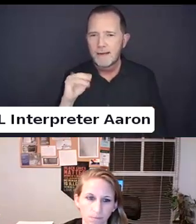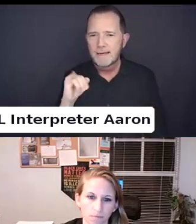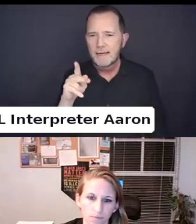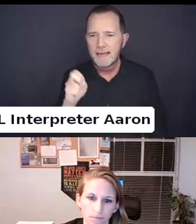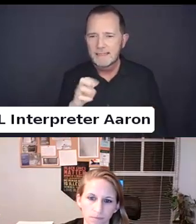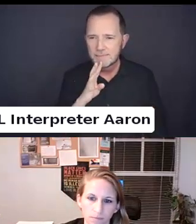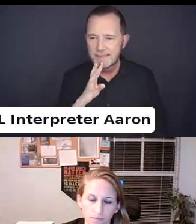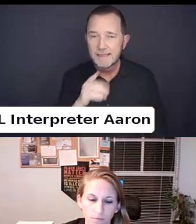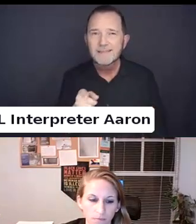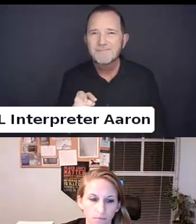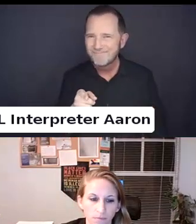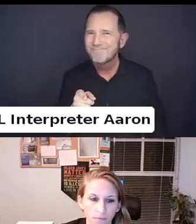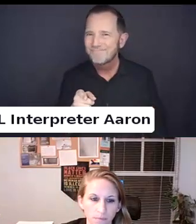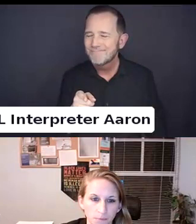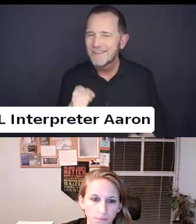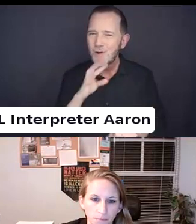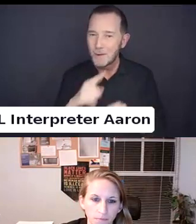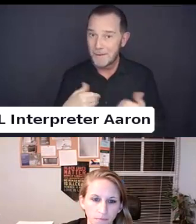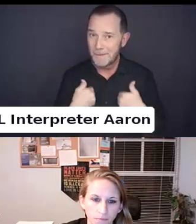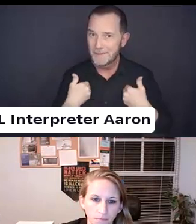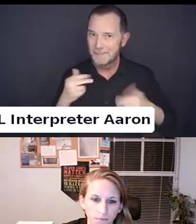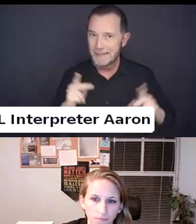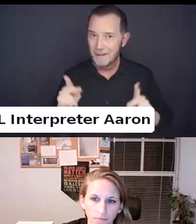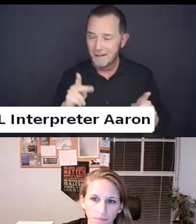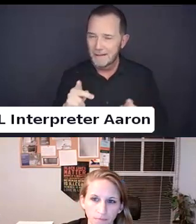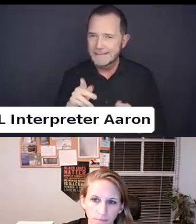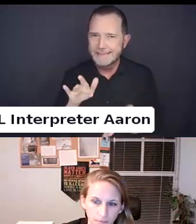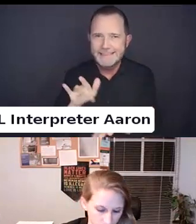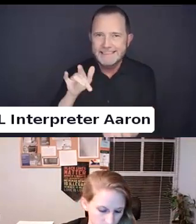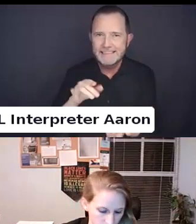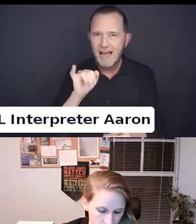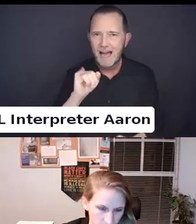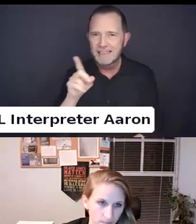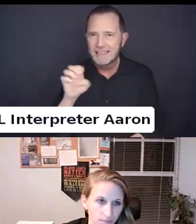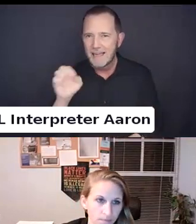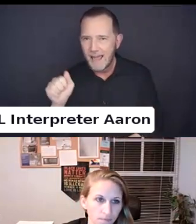How we see this with section 504. This is all kind of intertwined.